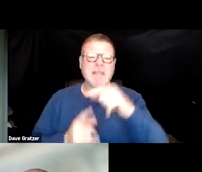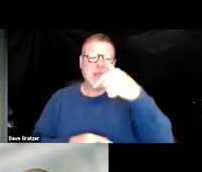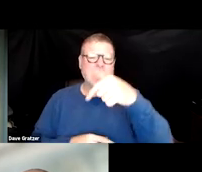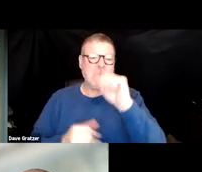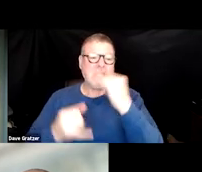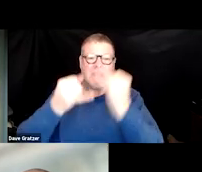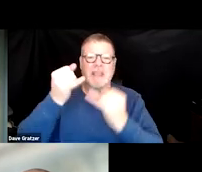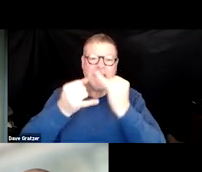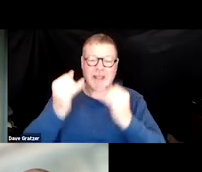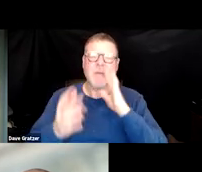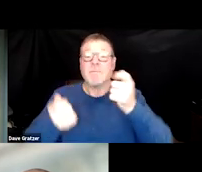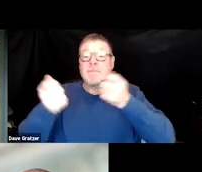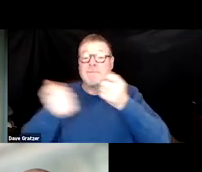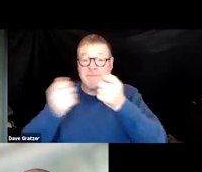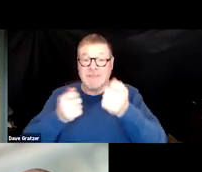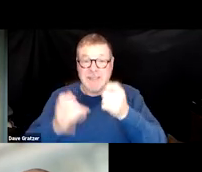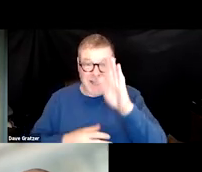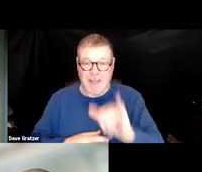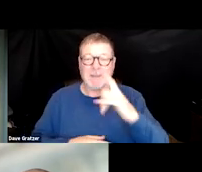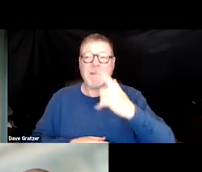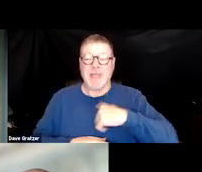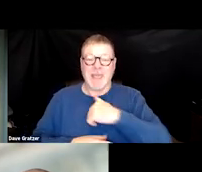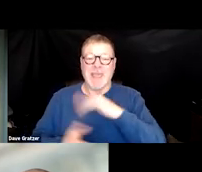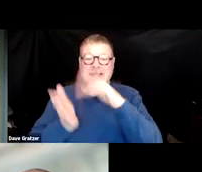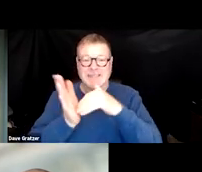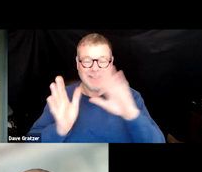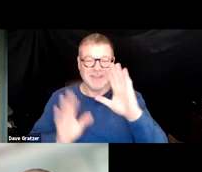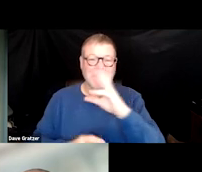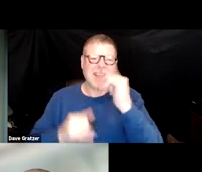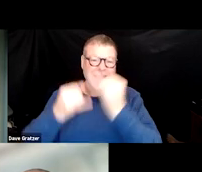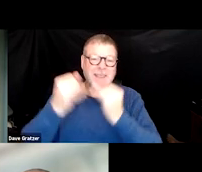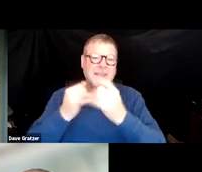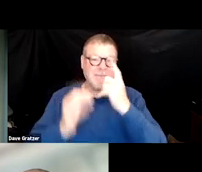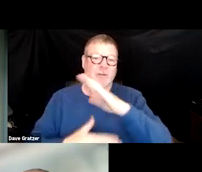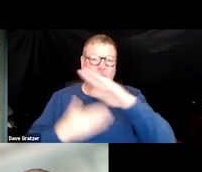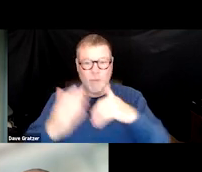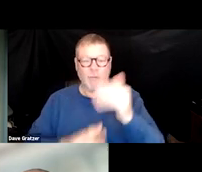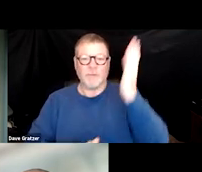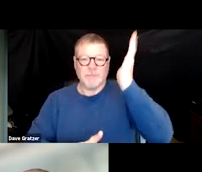will be facilitated by us at the SAMHSA SOAR TA Center at the end of all of the presentations.